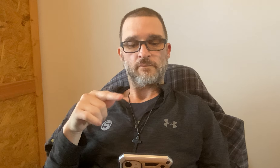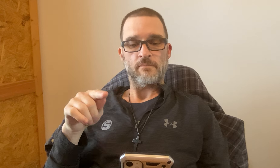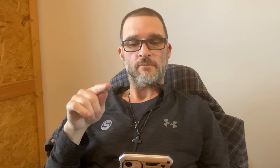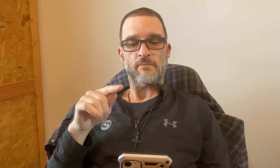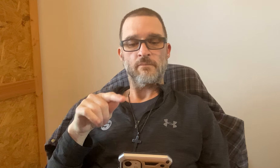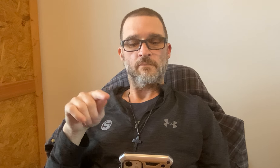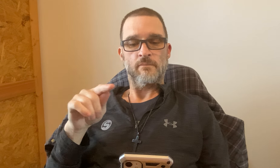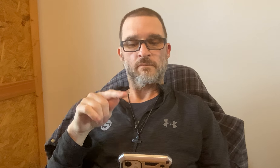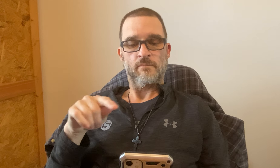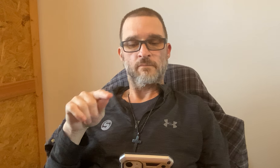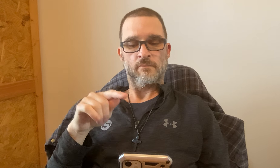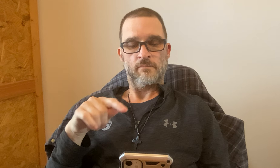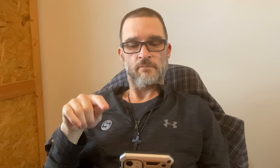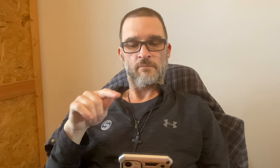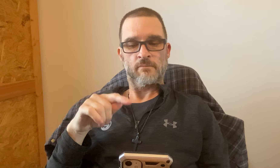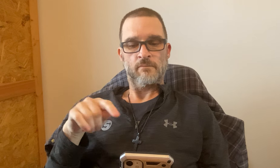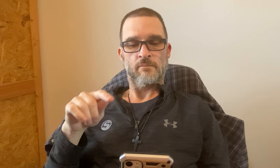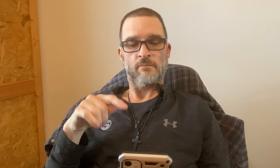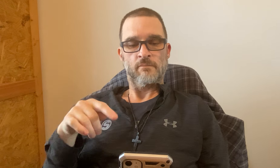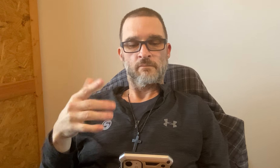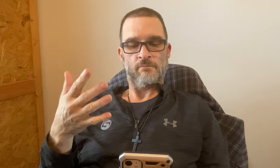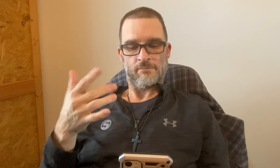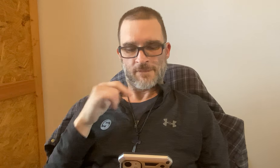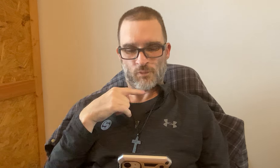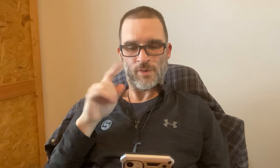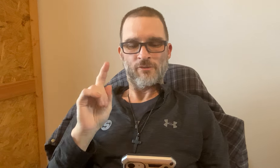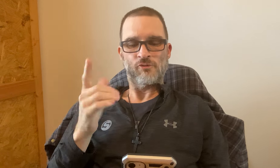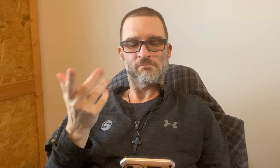*Alright*